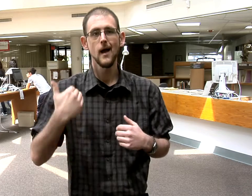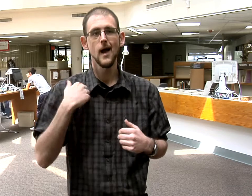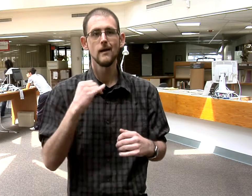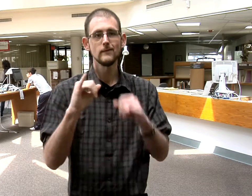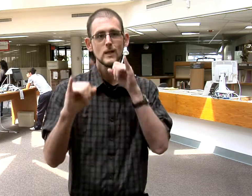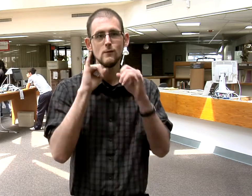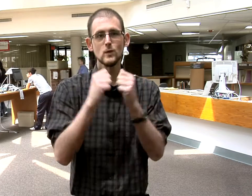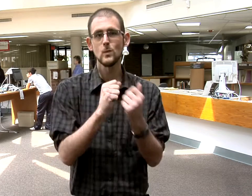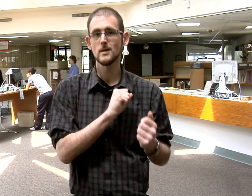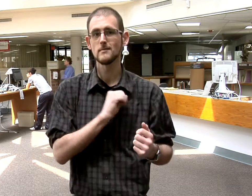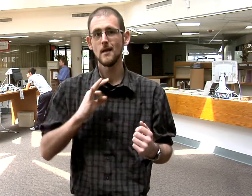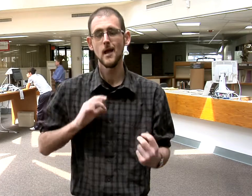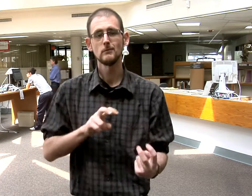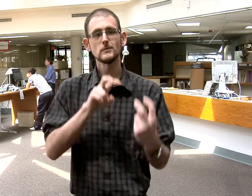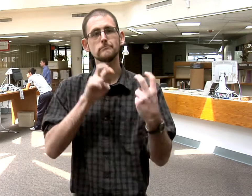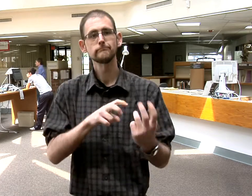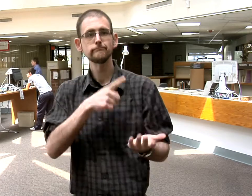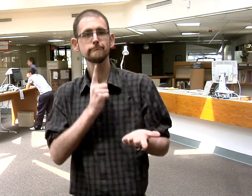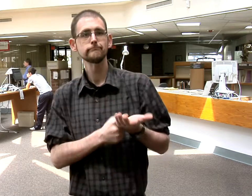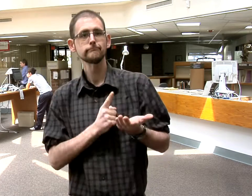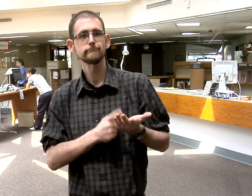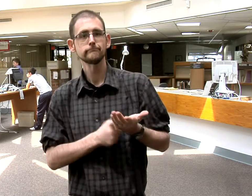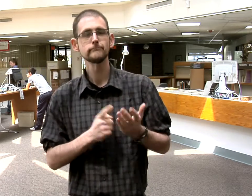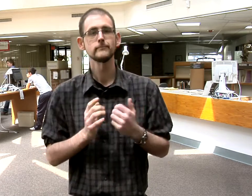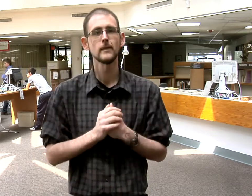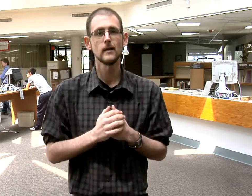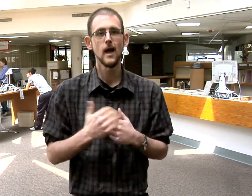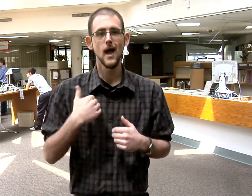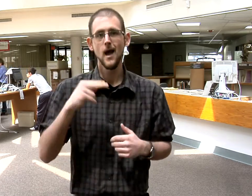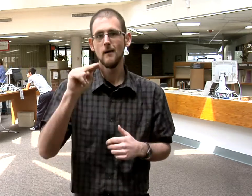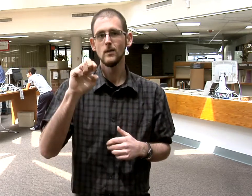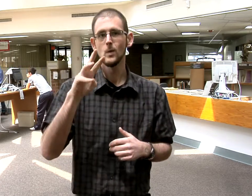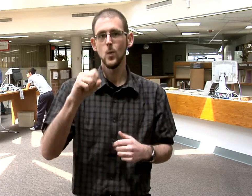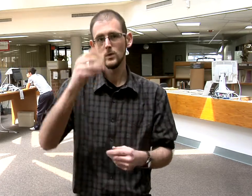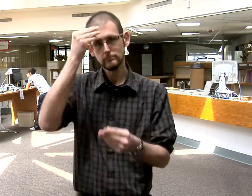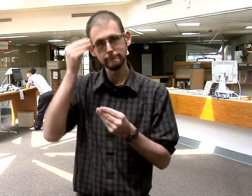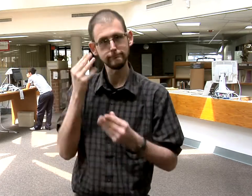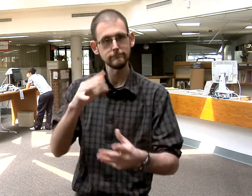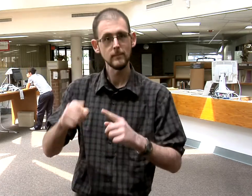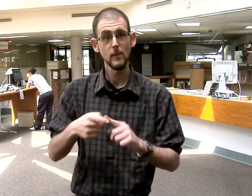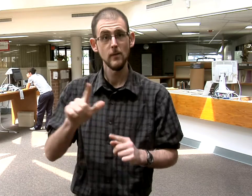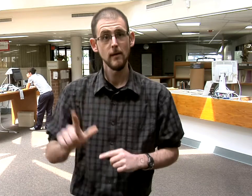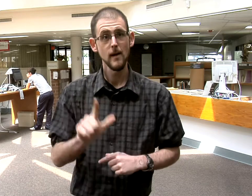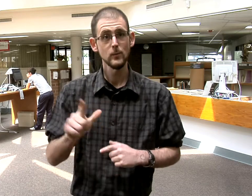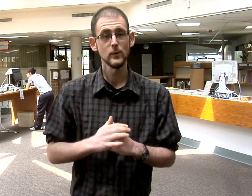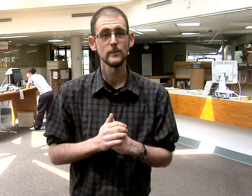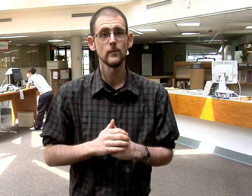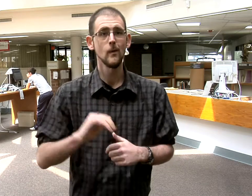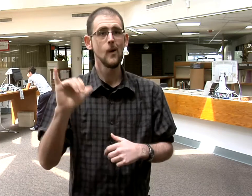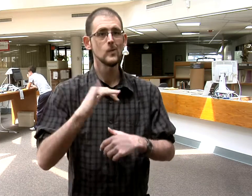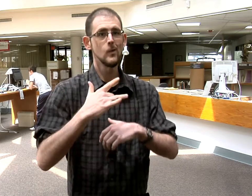interviews with staff, and news about the Library,